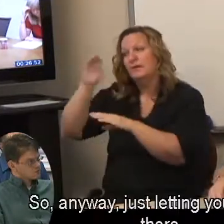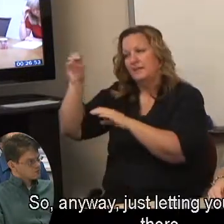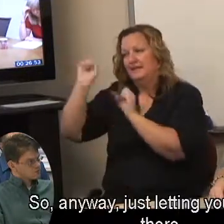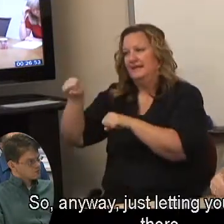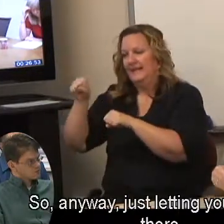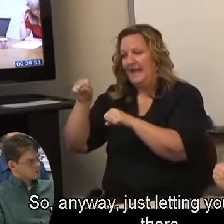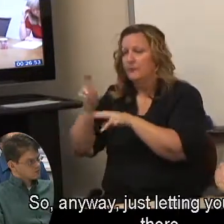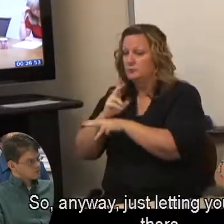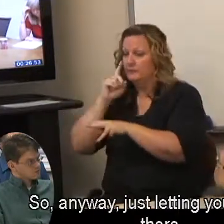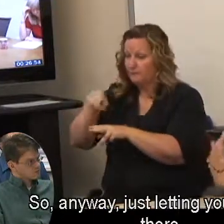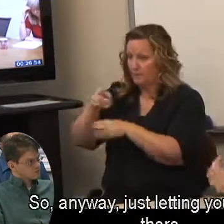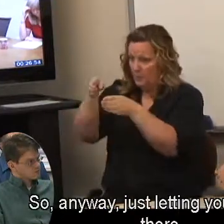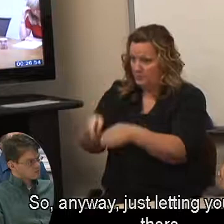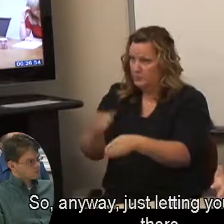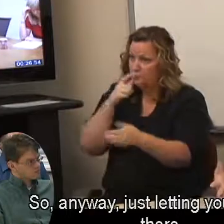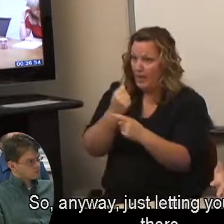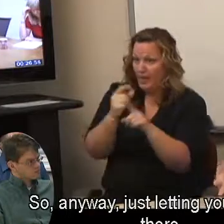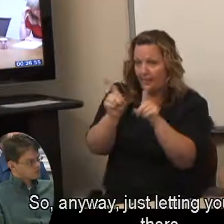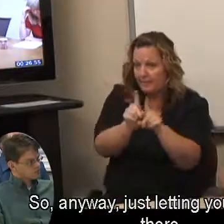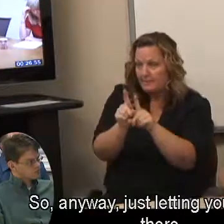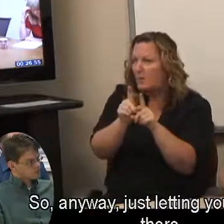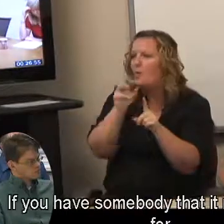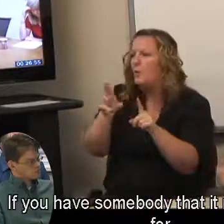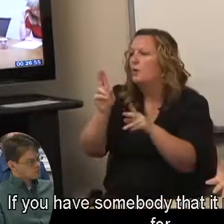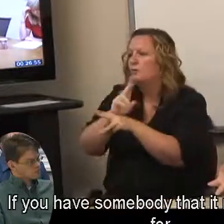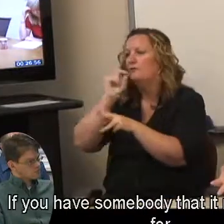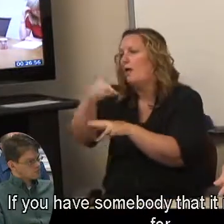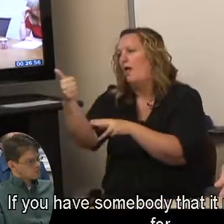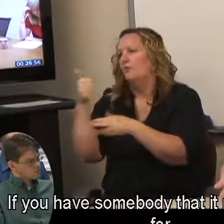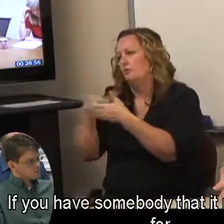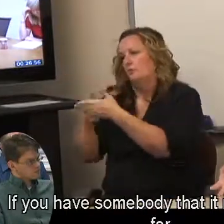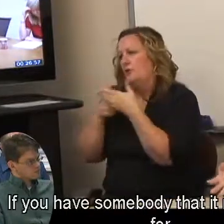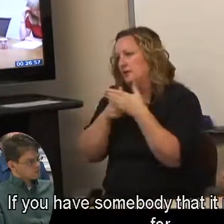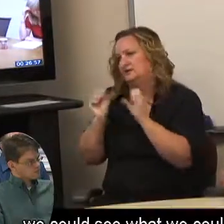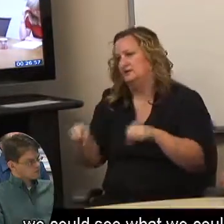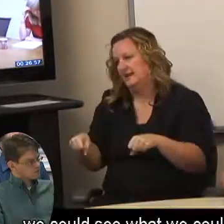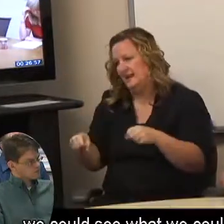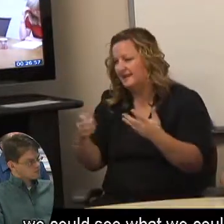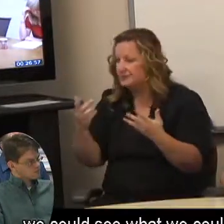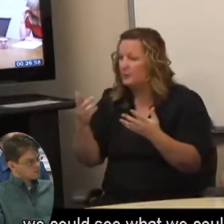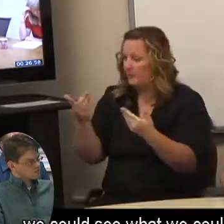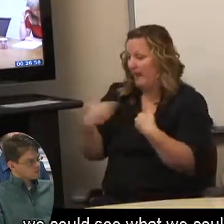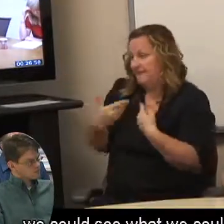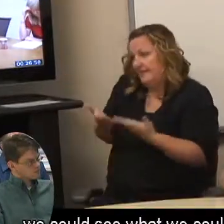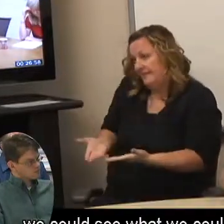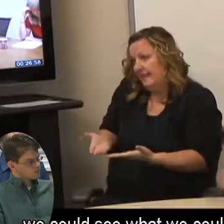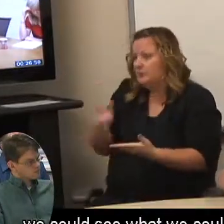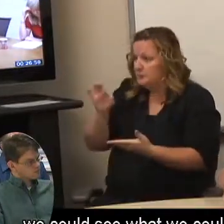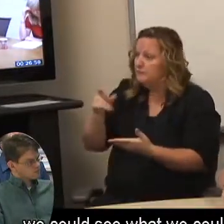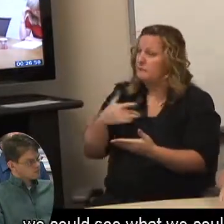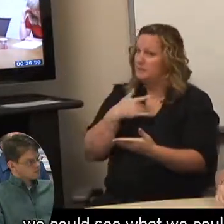So, anyway, just letting you know it's there. If you have somebody that it makes sense for, we could see what we could work out.